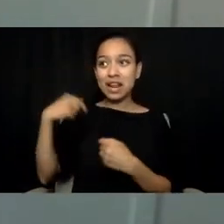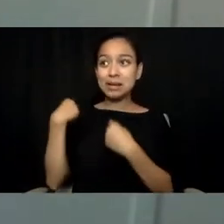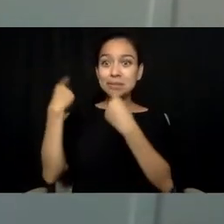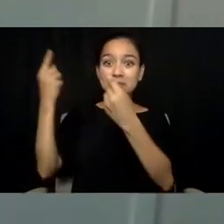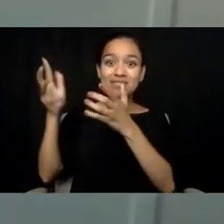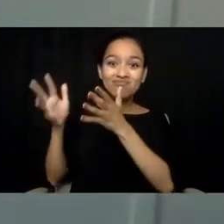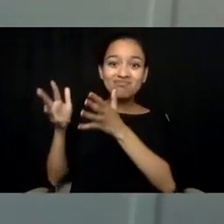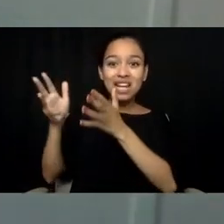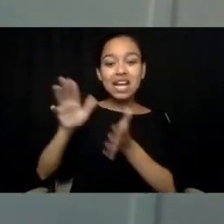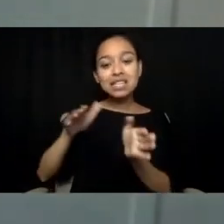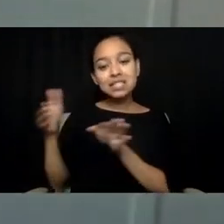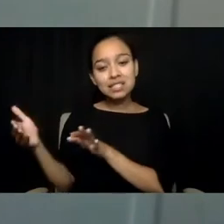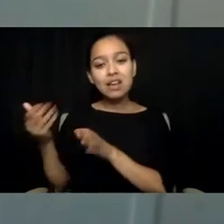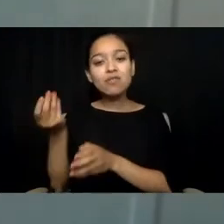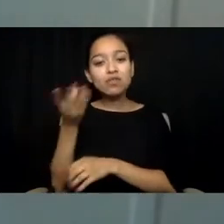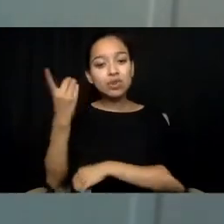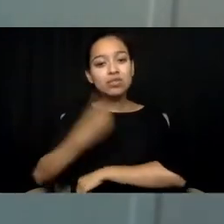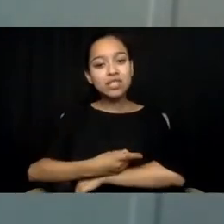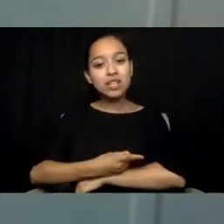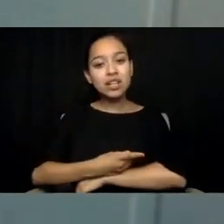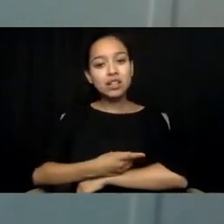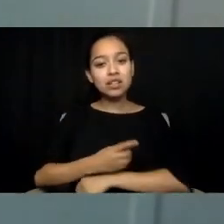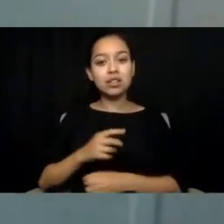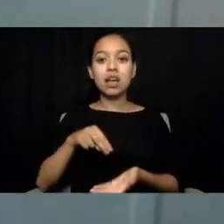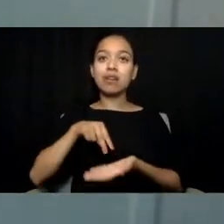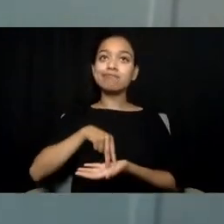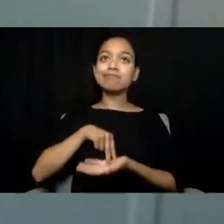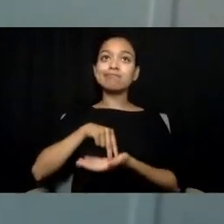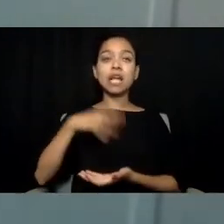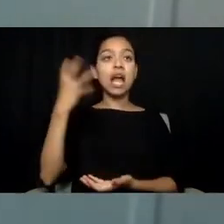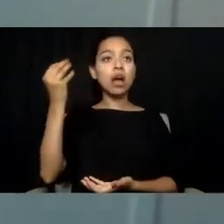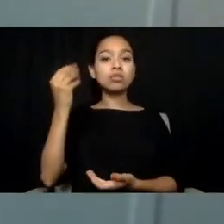The minute or two I stood outside by myself, trying to grasp the realization